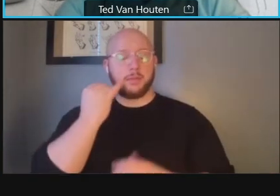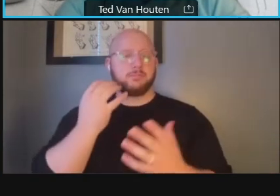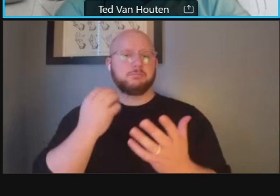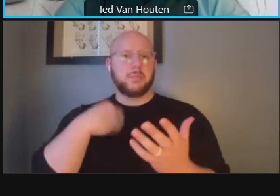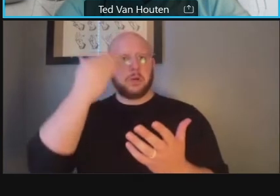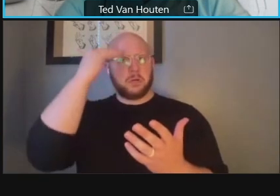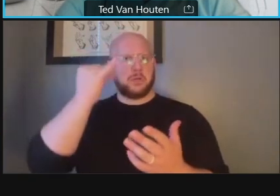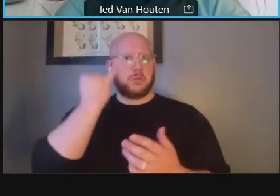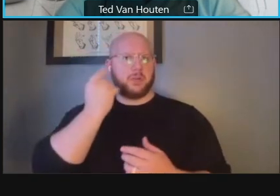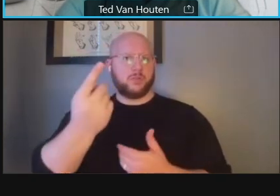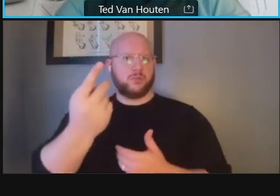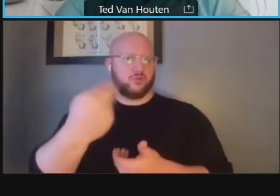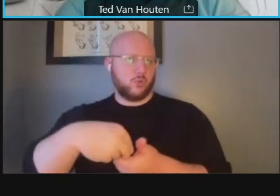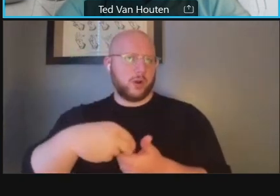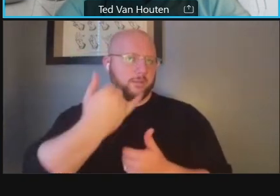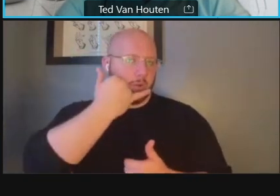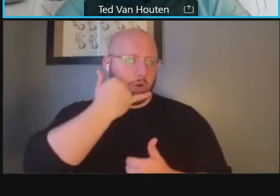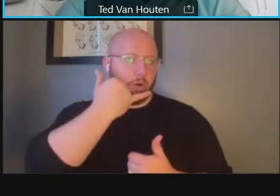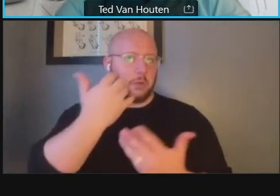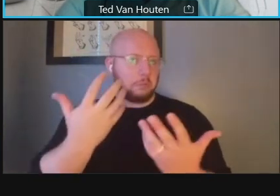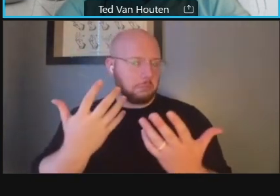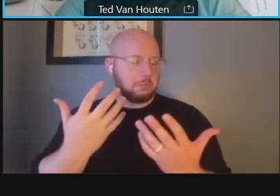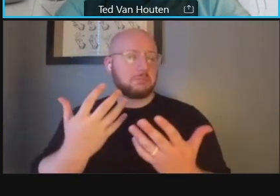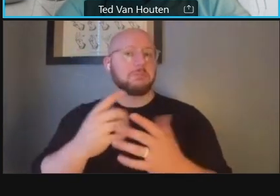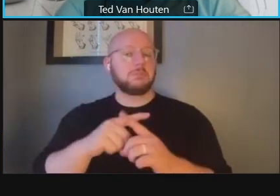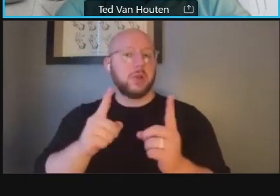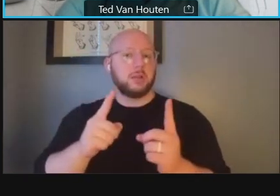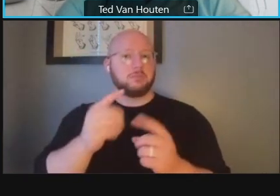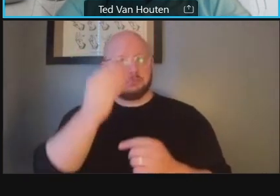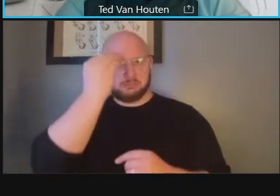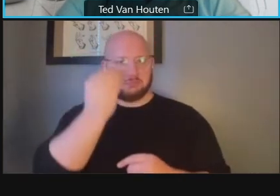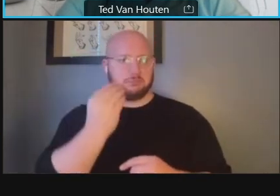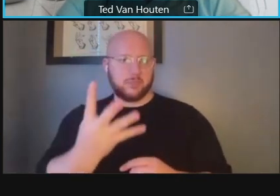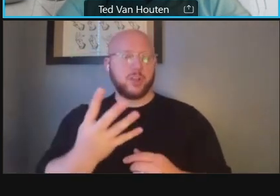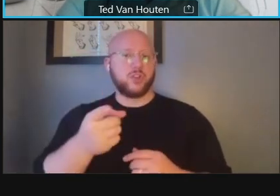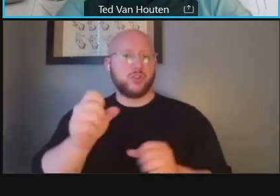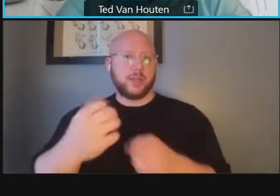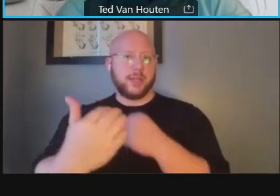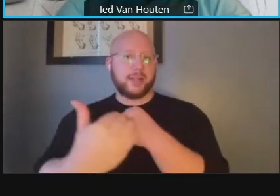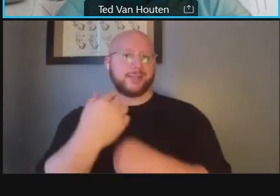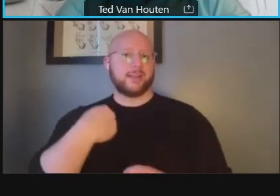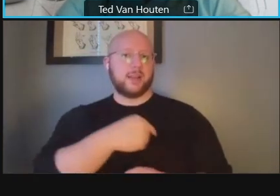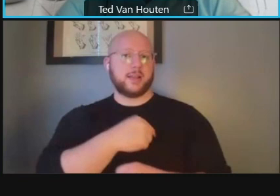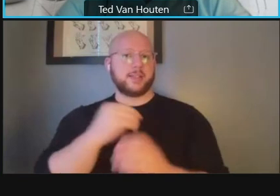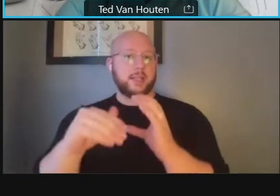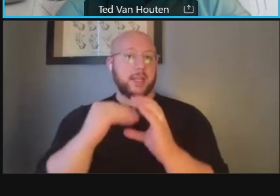joining my phone or you're joining by phone uh you can send us an email or let us know and we